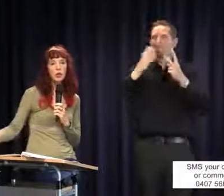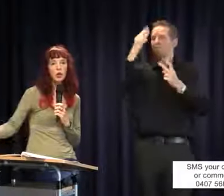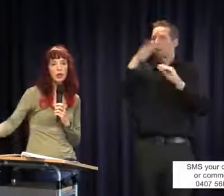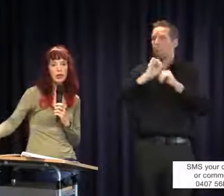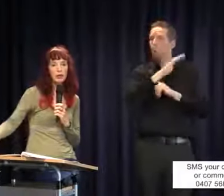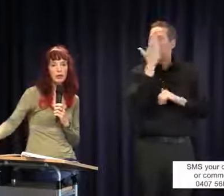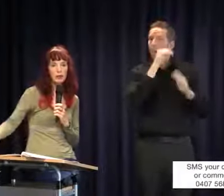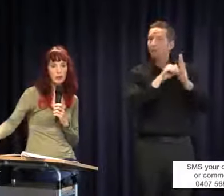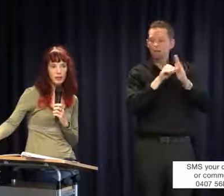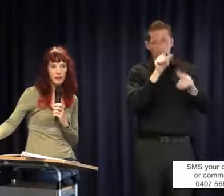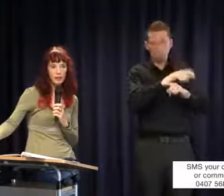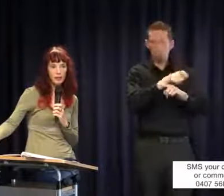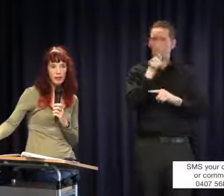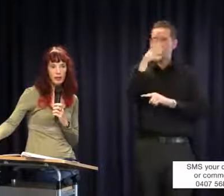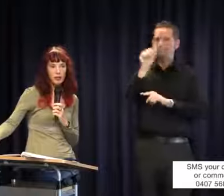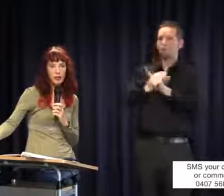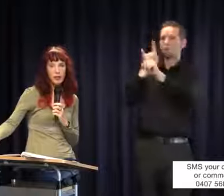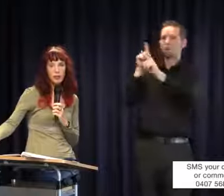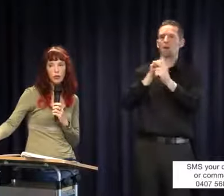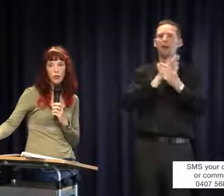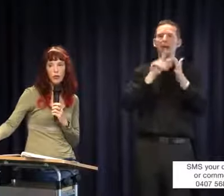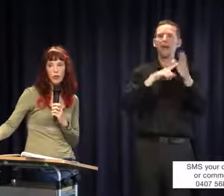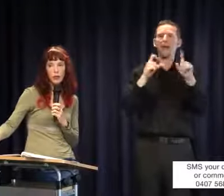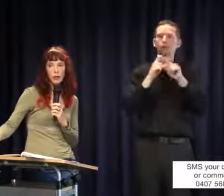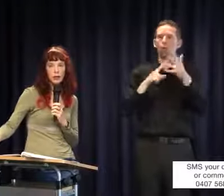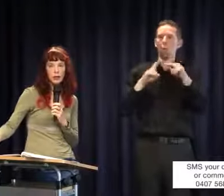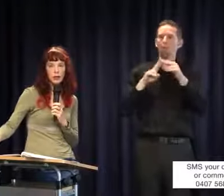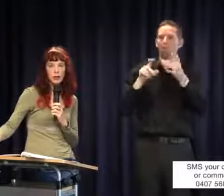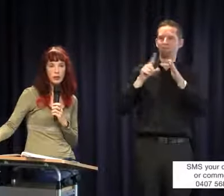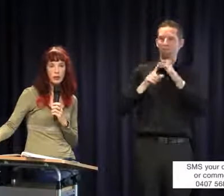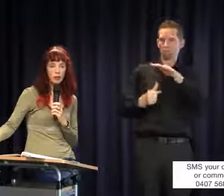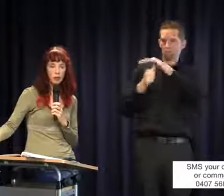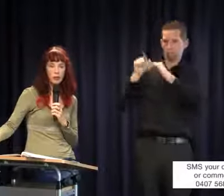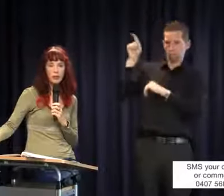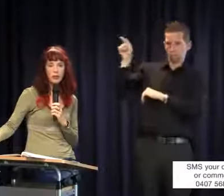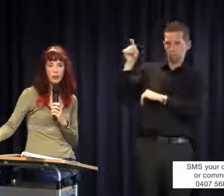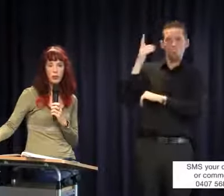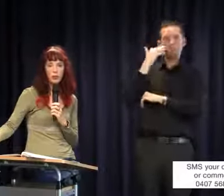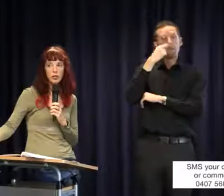to go to the head office. When people make complaints, legal complaints, they sue the